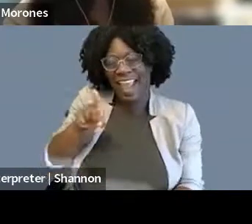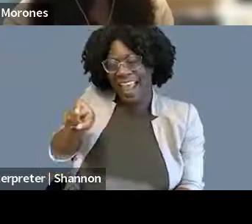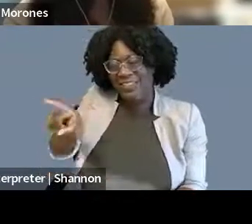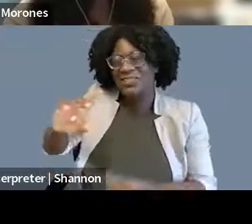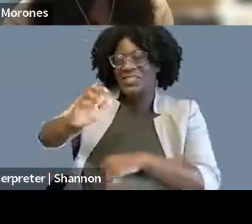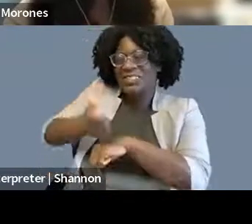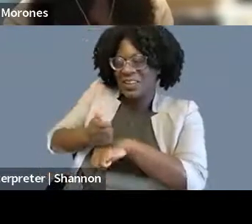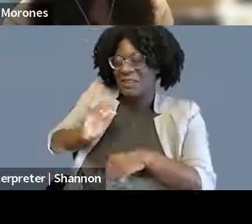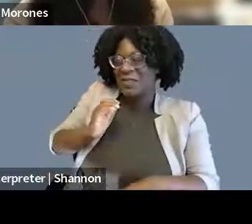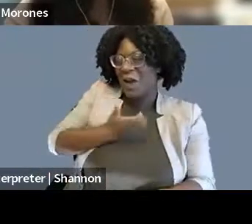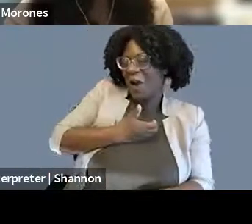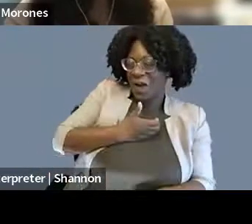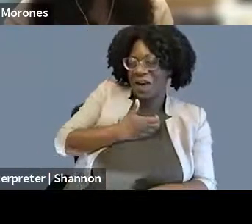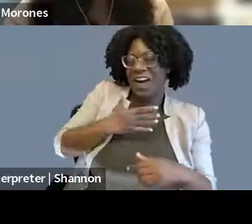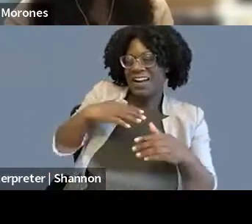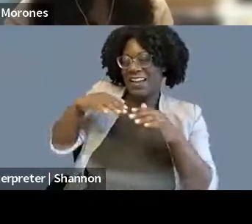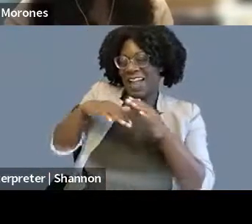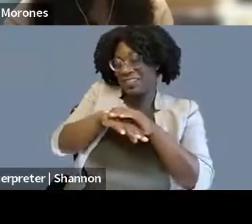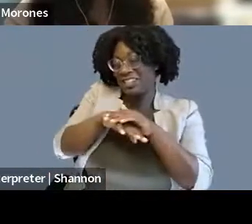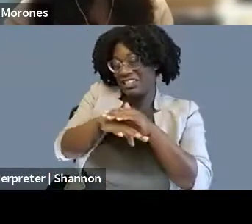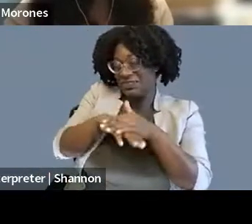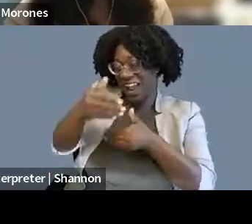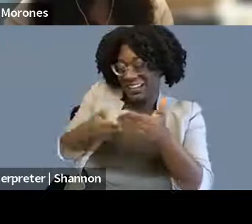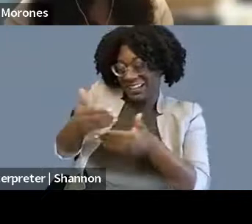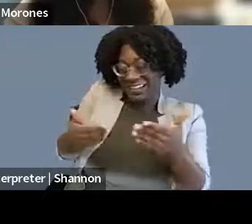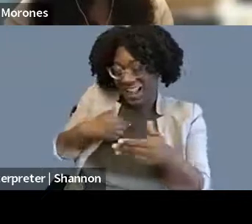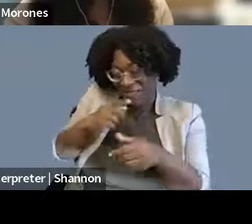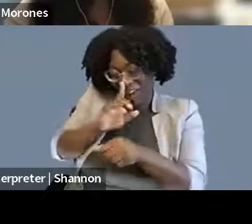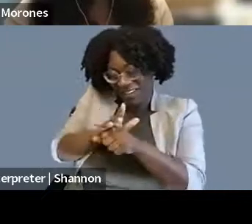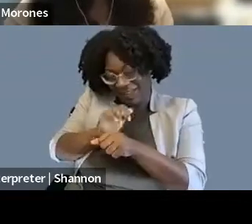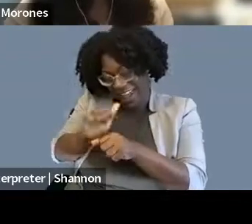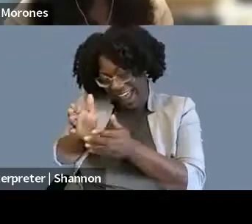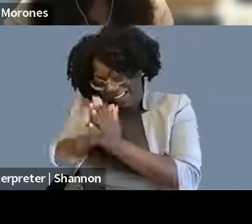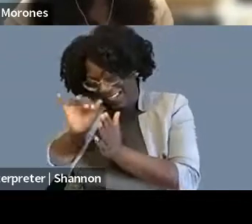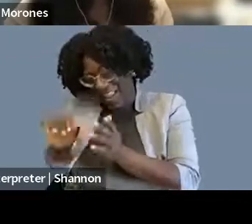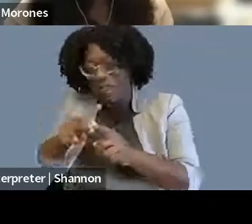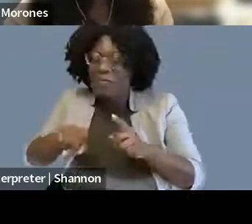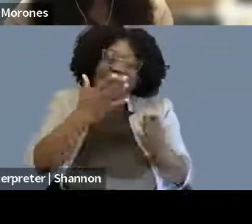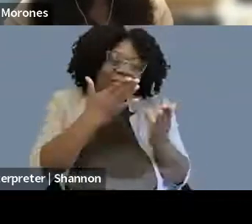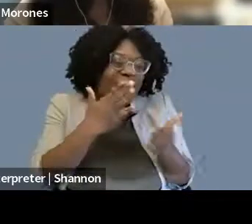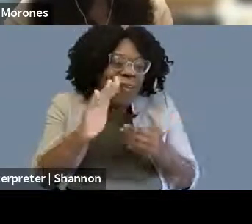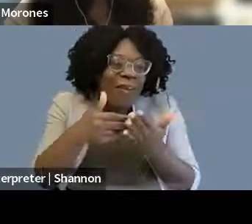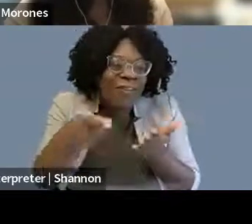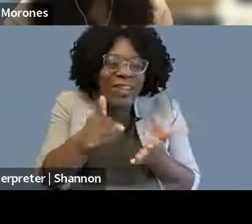But thank you, yeah, thank you so much for that, everybody, for sharing that stuff. So we actually have a couple of questions in the chat